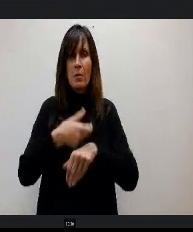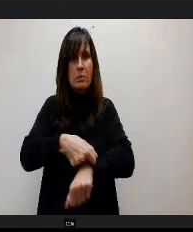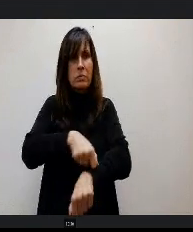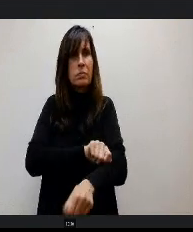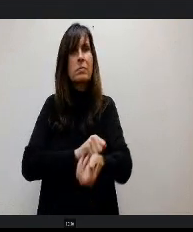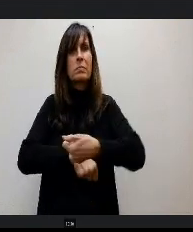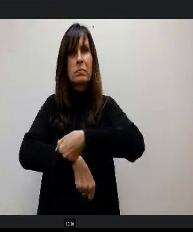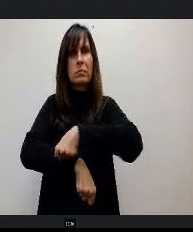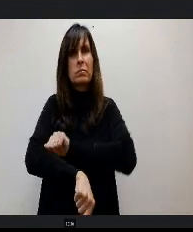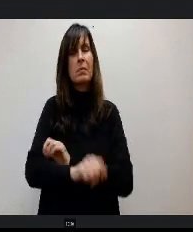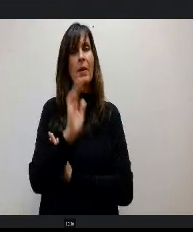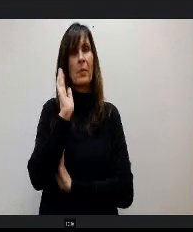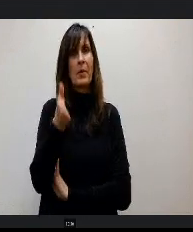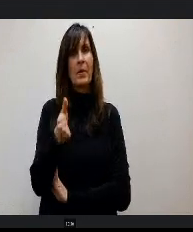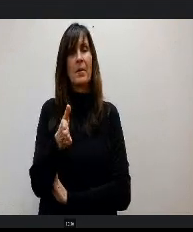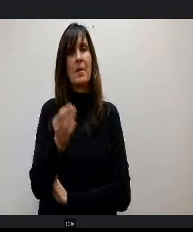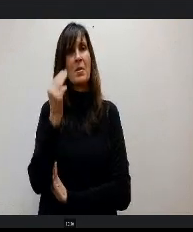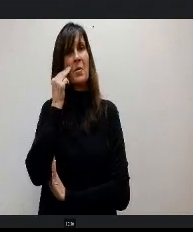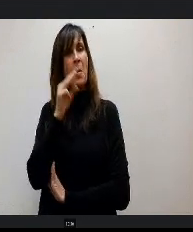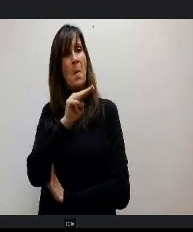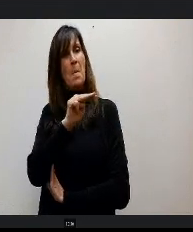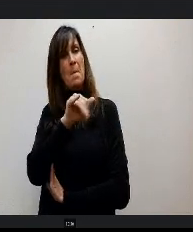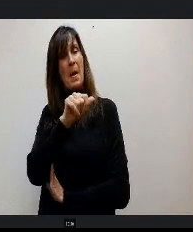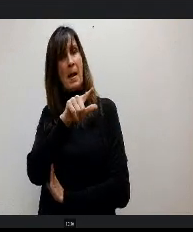And as Maya Angelou says, if you know who Maya